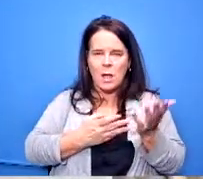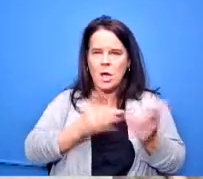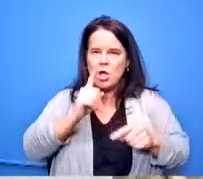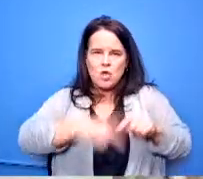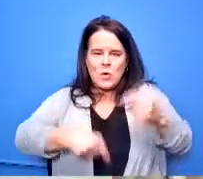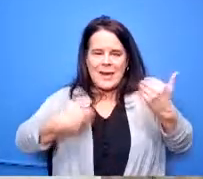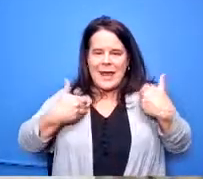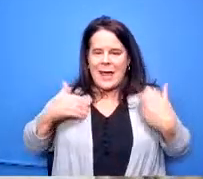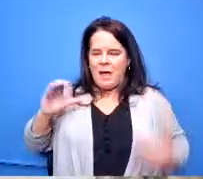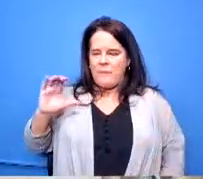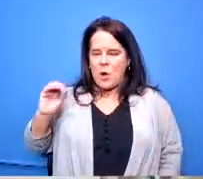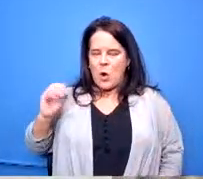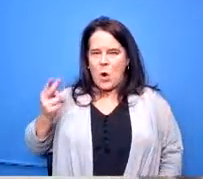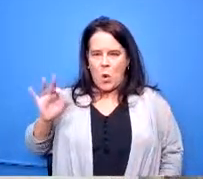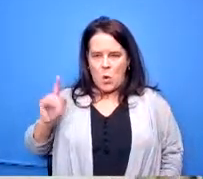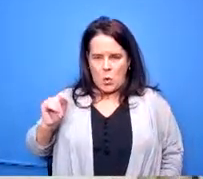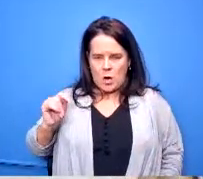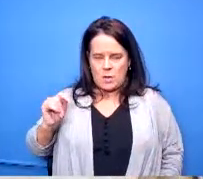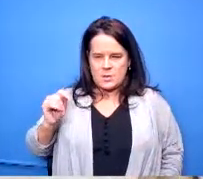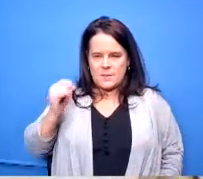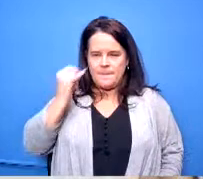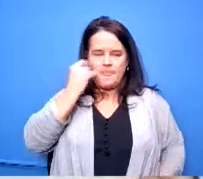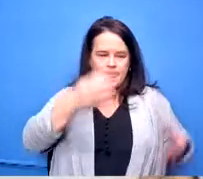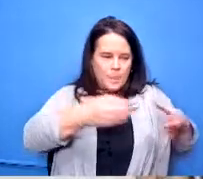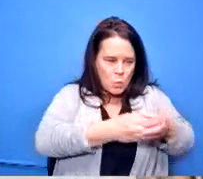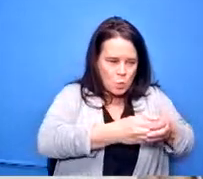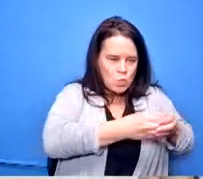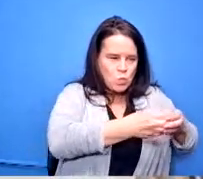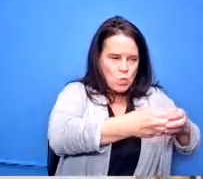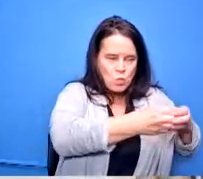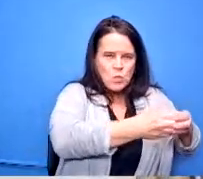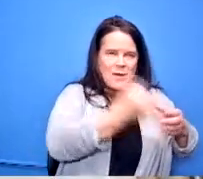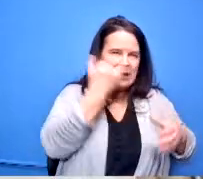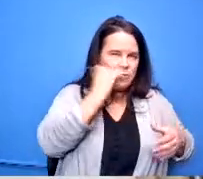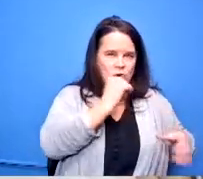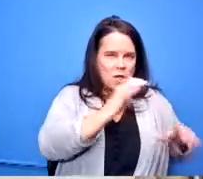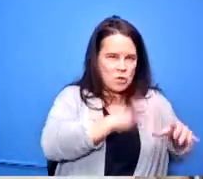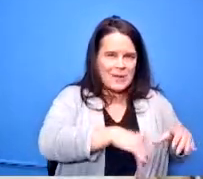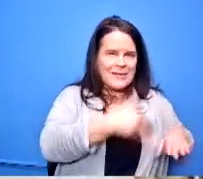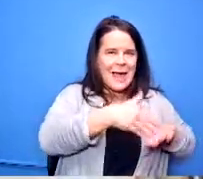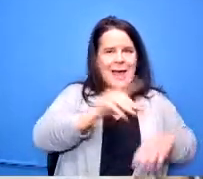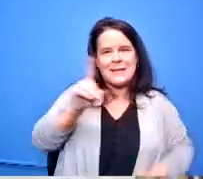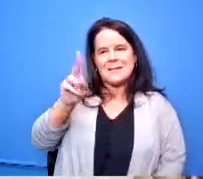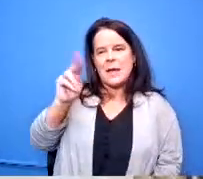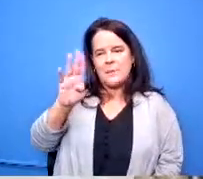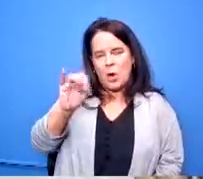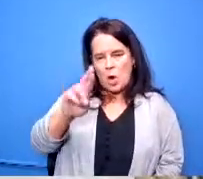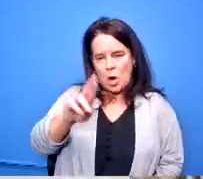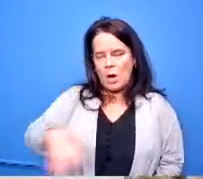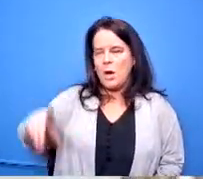whenever your students aren't moving as a cohort through their classes at dunbar at thurgood it's